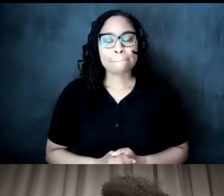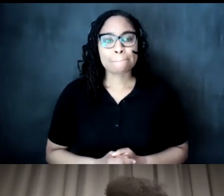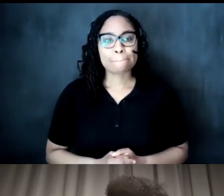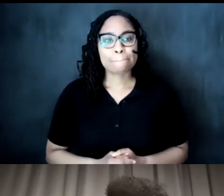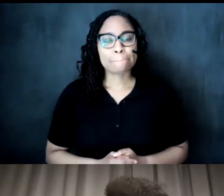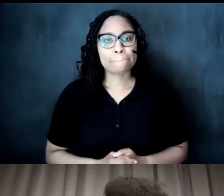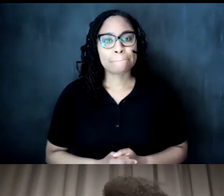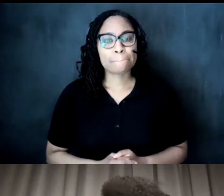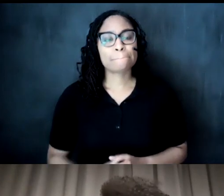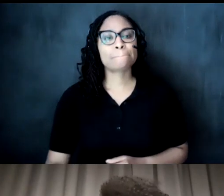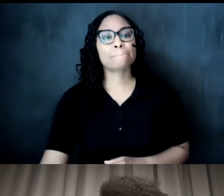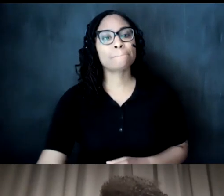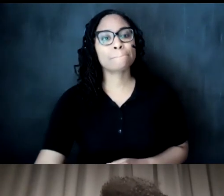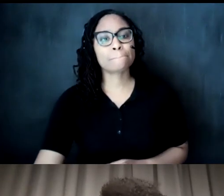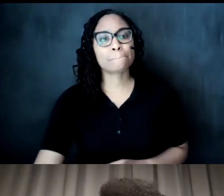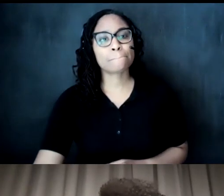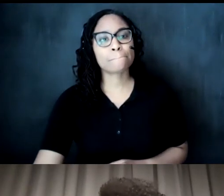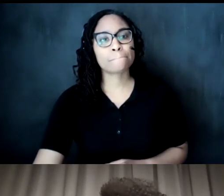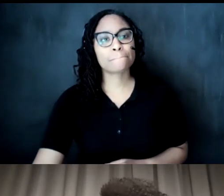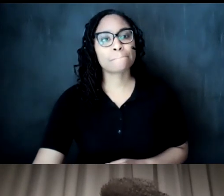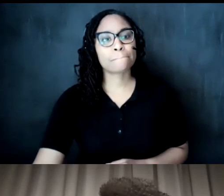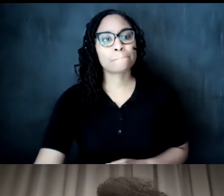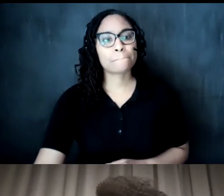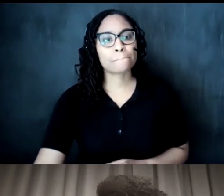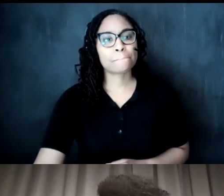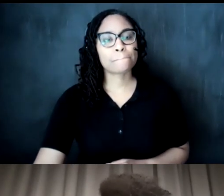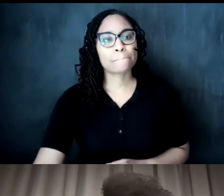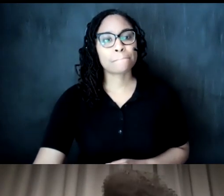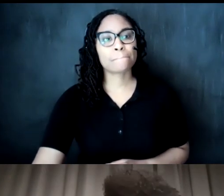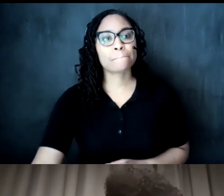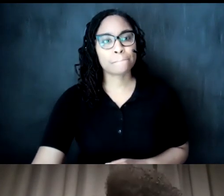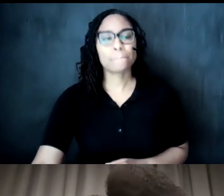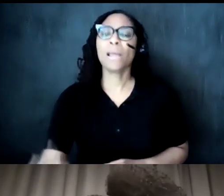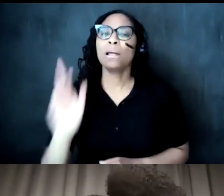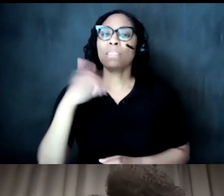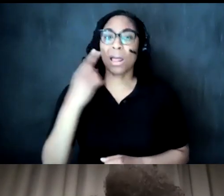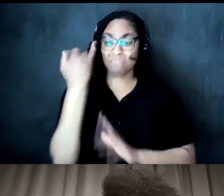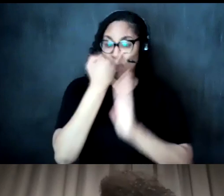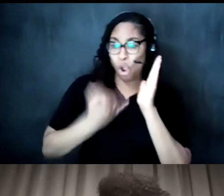um going to where artists are you know one and this this is this isn't